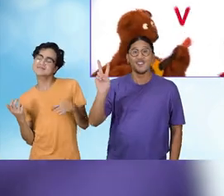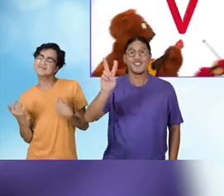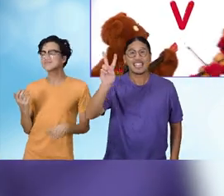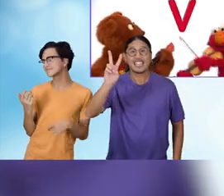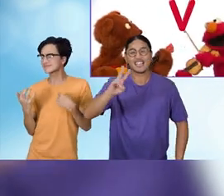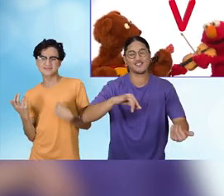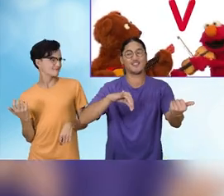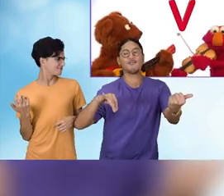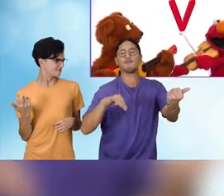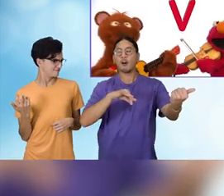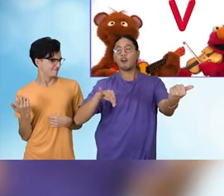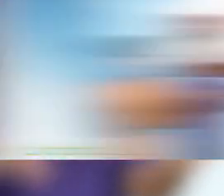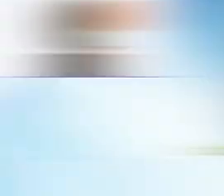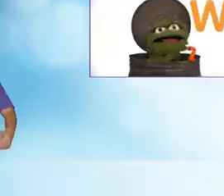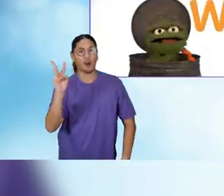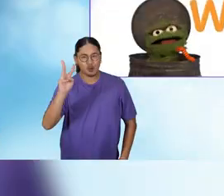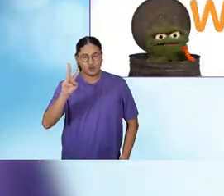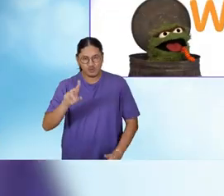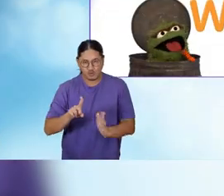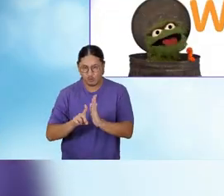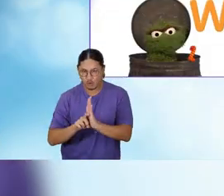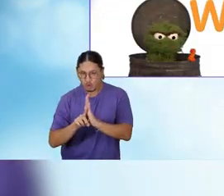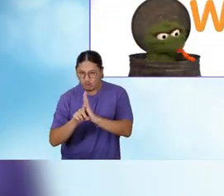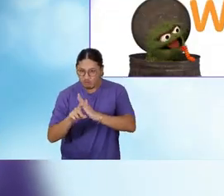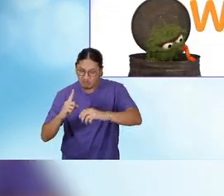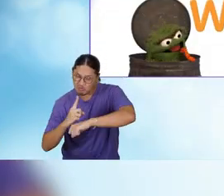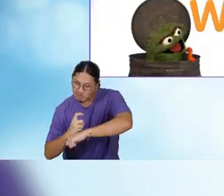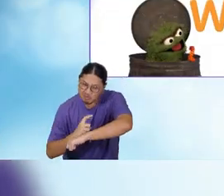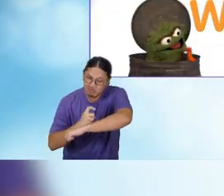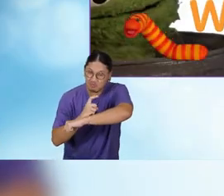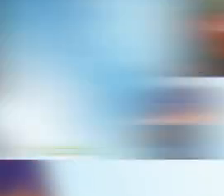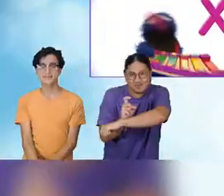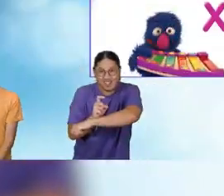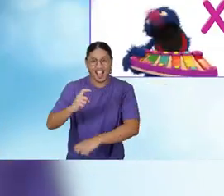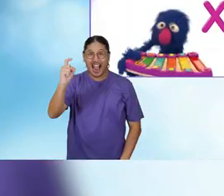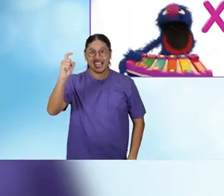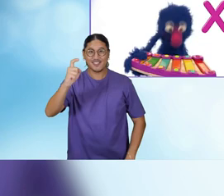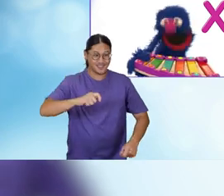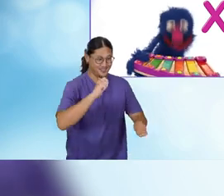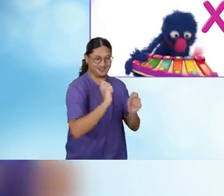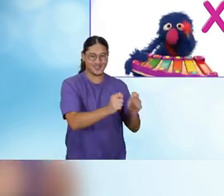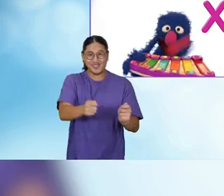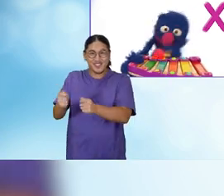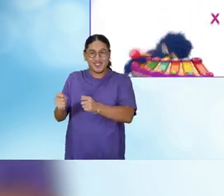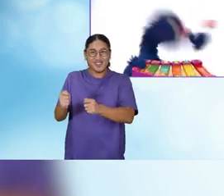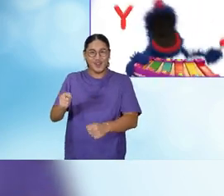And V for violin W is for worm wiggling X is for xylophone